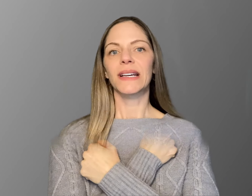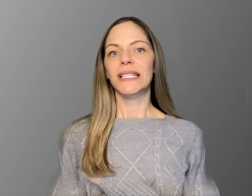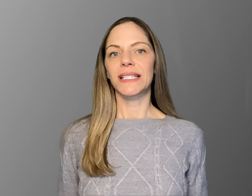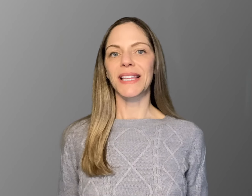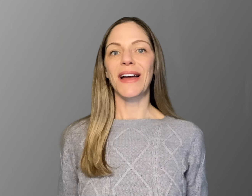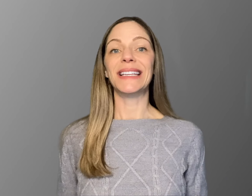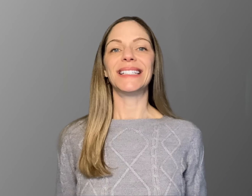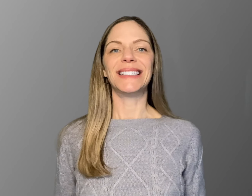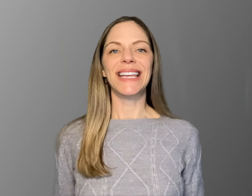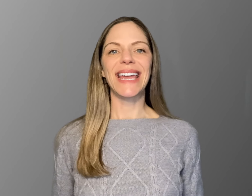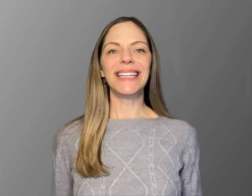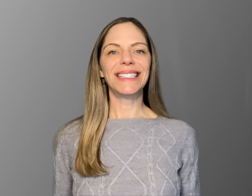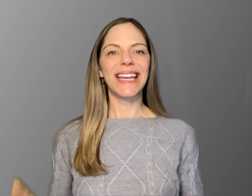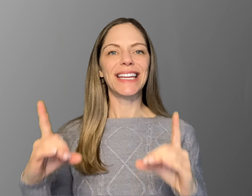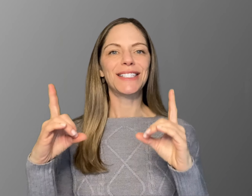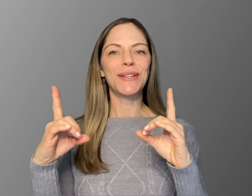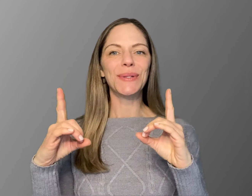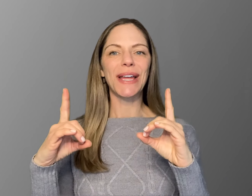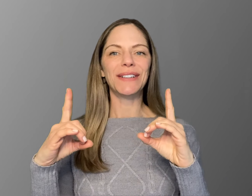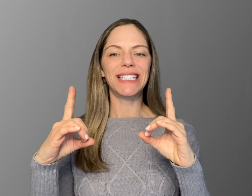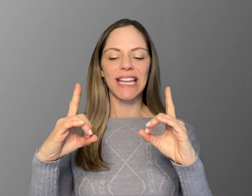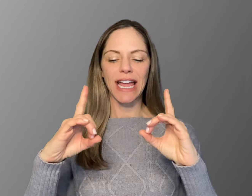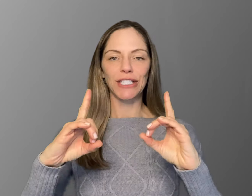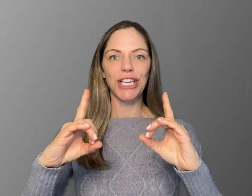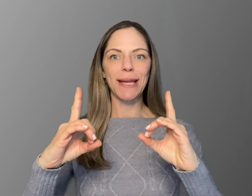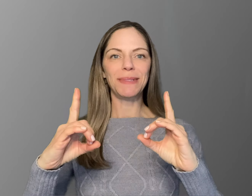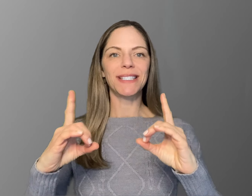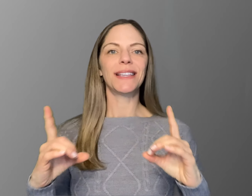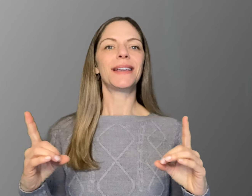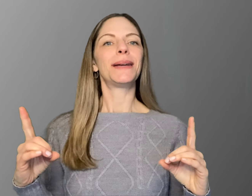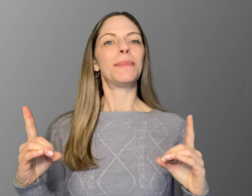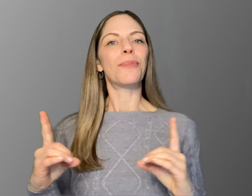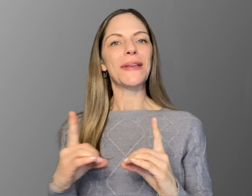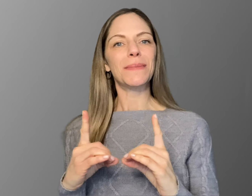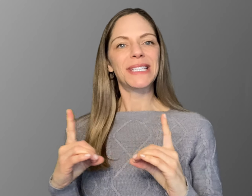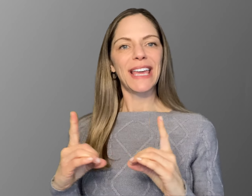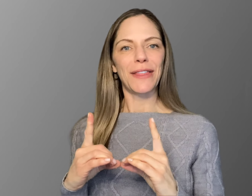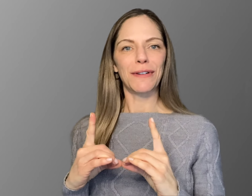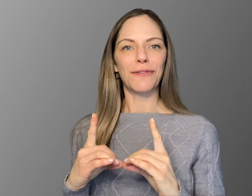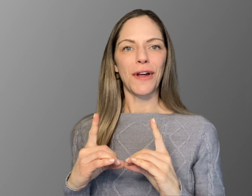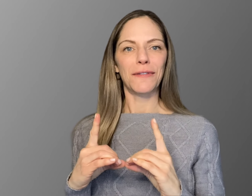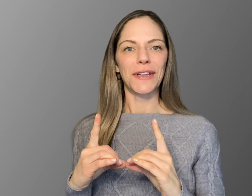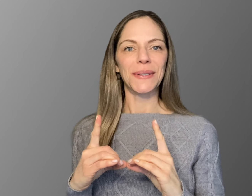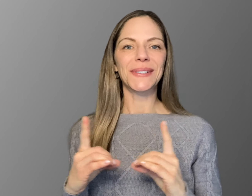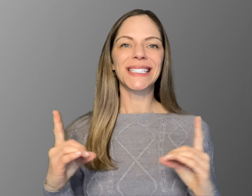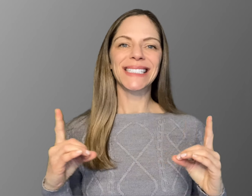To sign DATE take two letter "D" handshapes and bring them together in front of you.